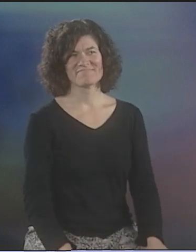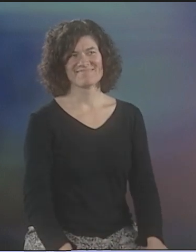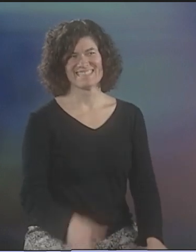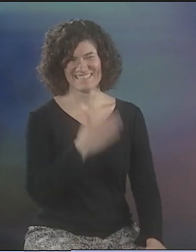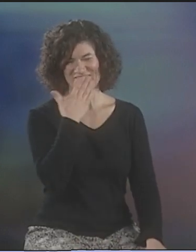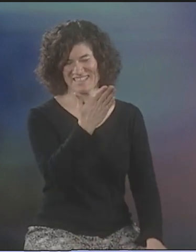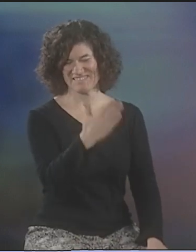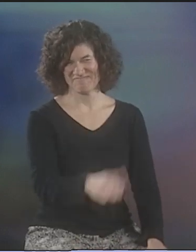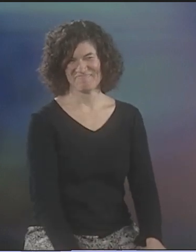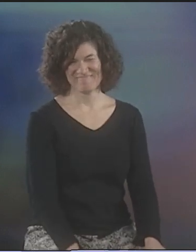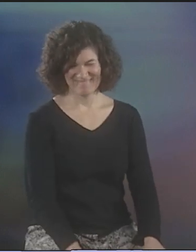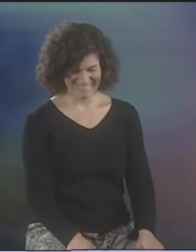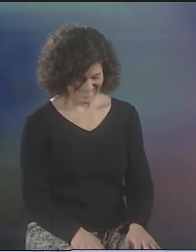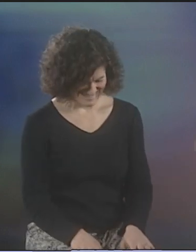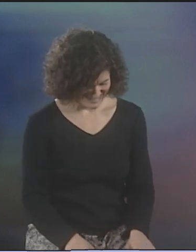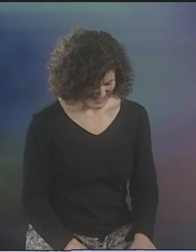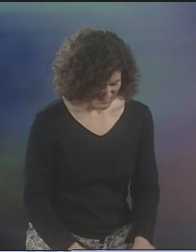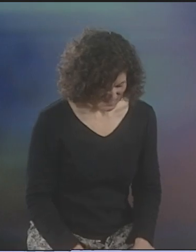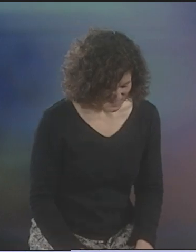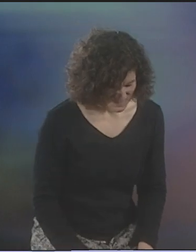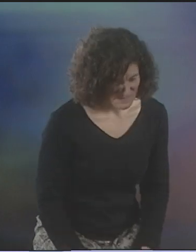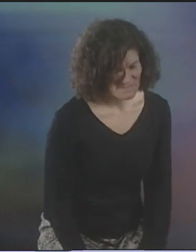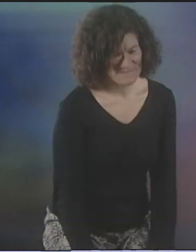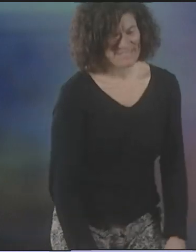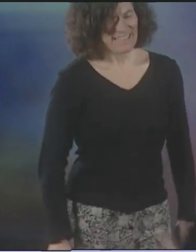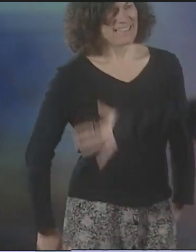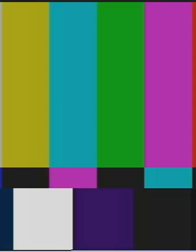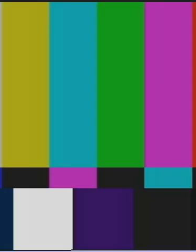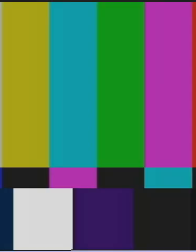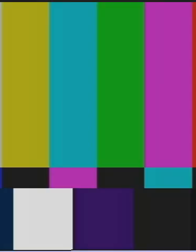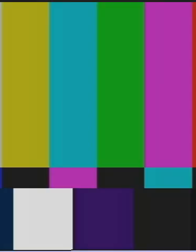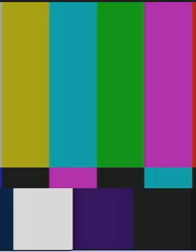NO, I THINK WE DID IT. THANK YOU.